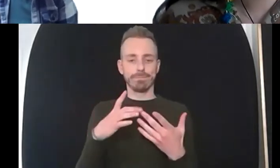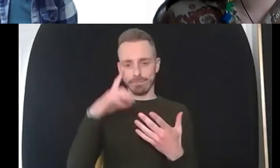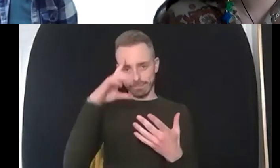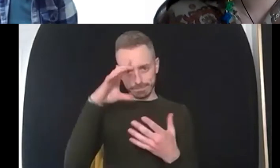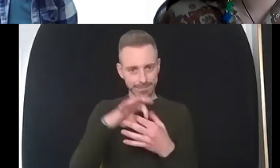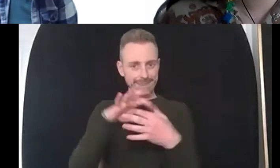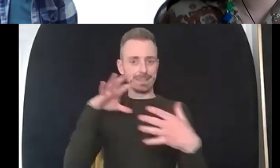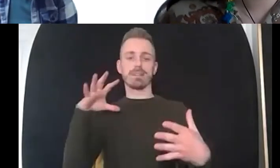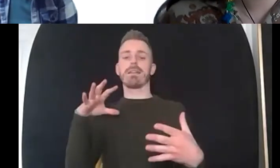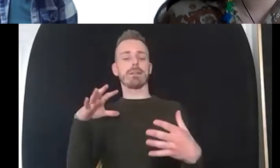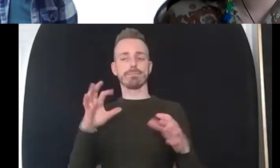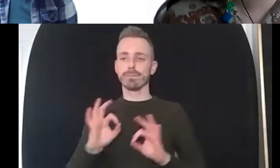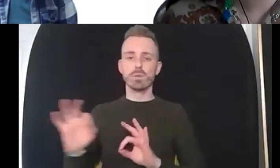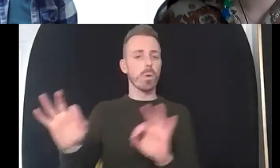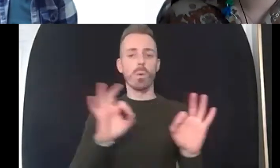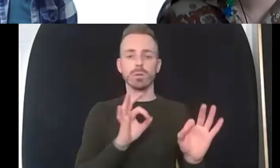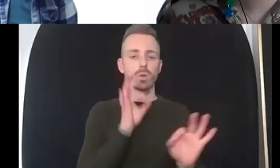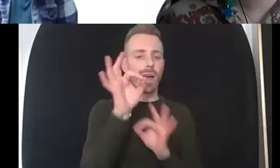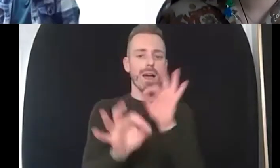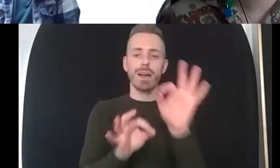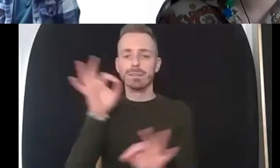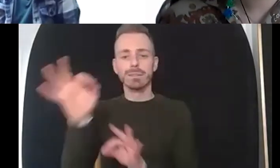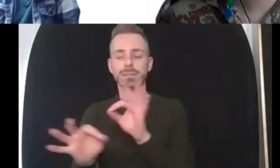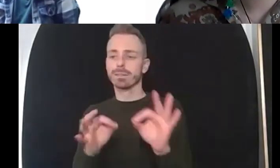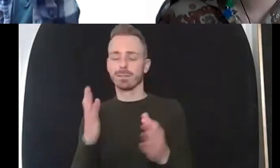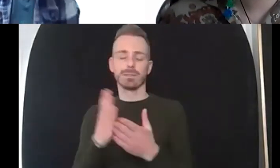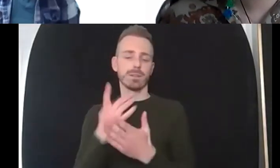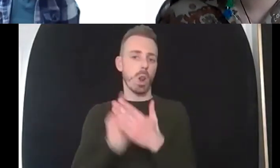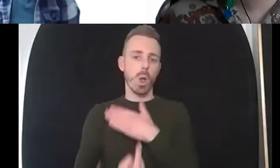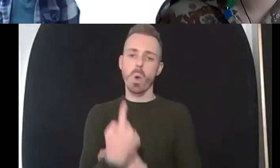feel alone with that yeah so the fact that you know kind of we can provide an environment for